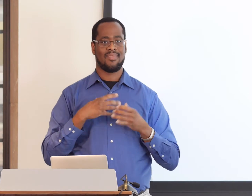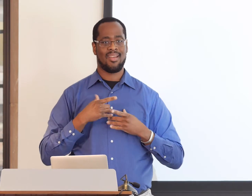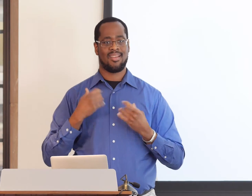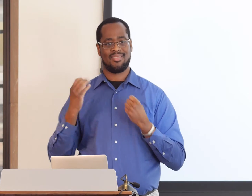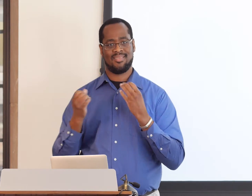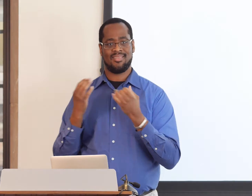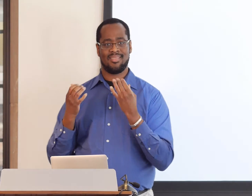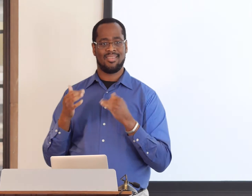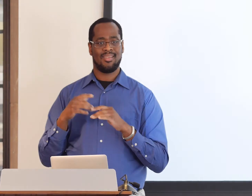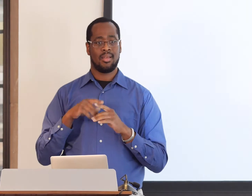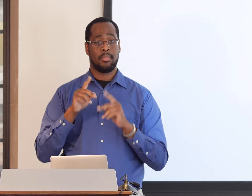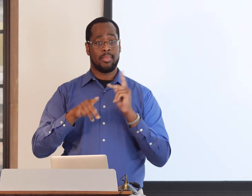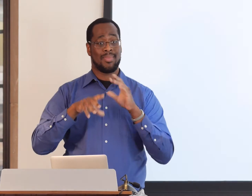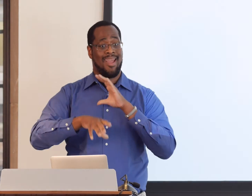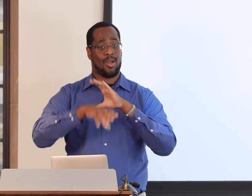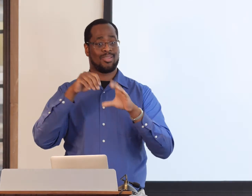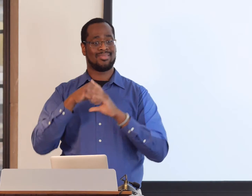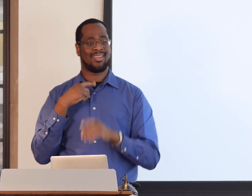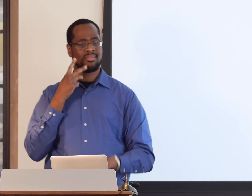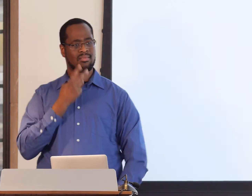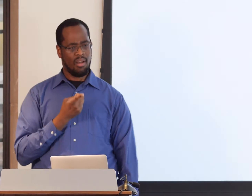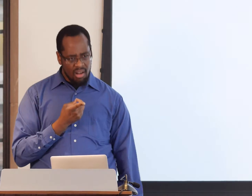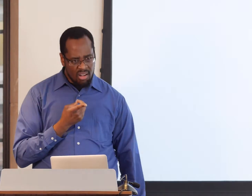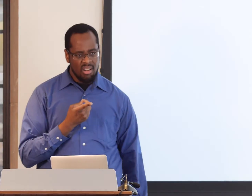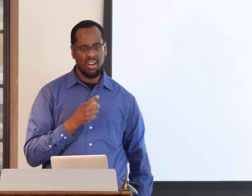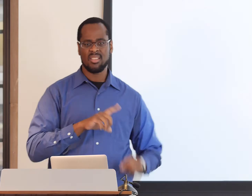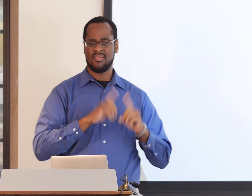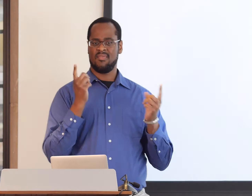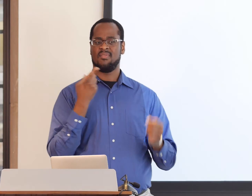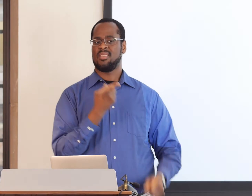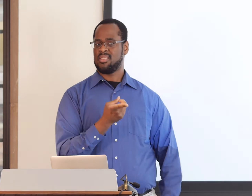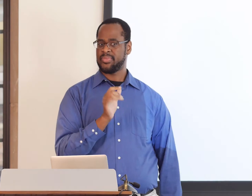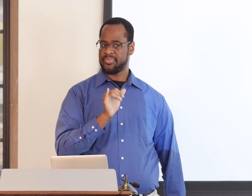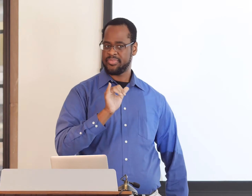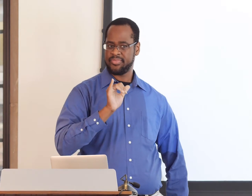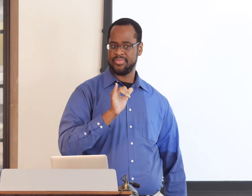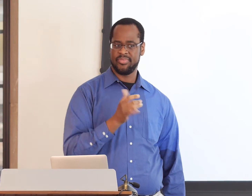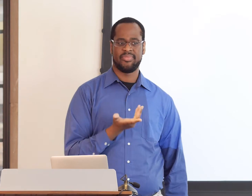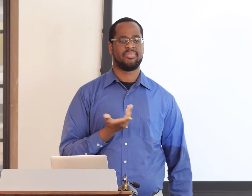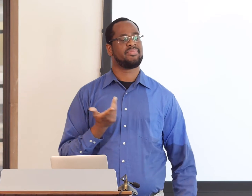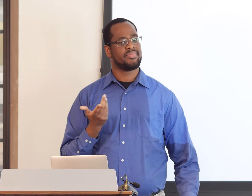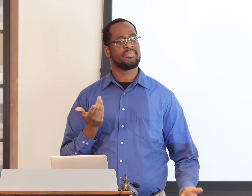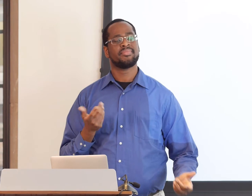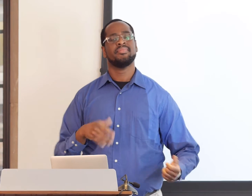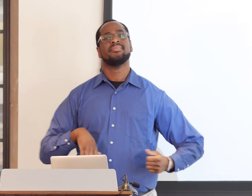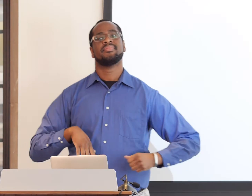by the Black Deaf community. People within that community use a different